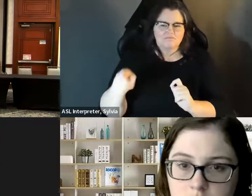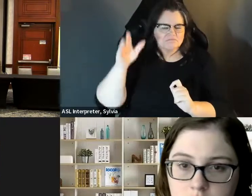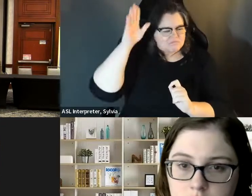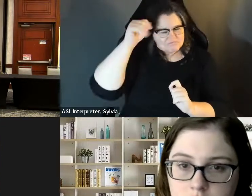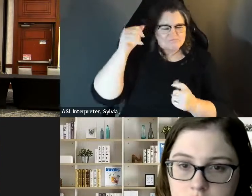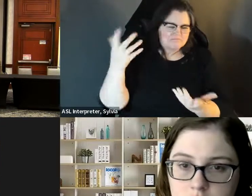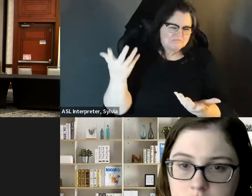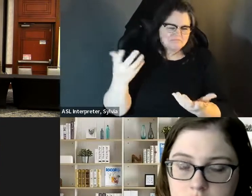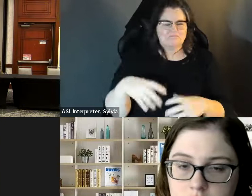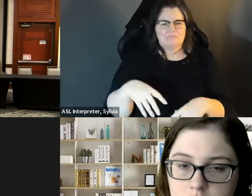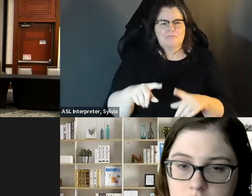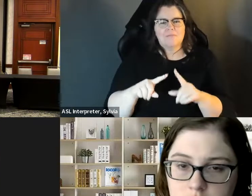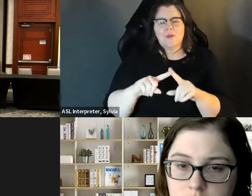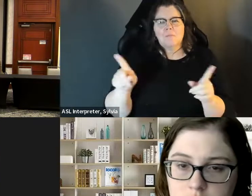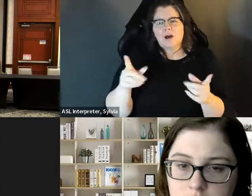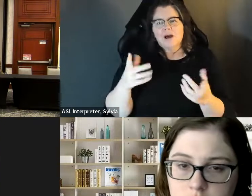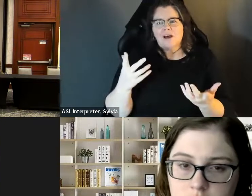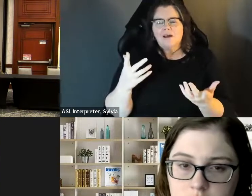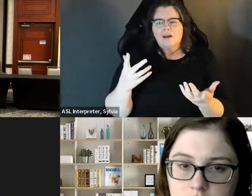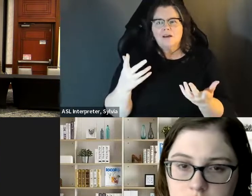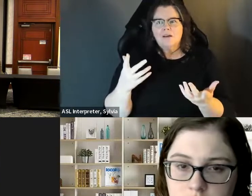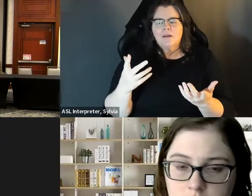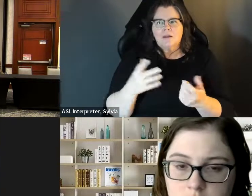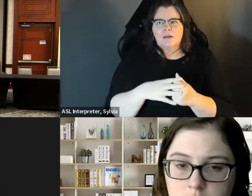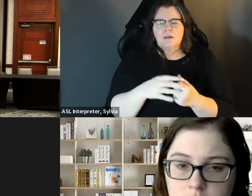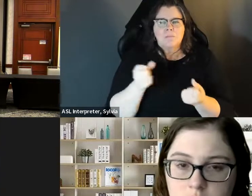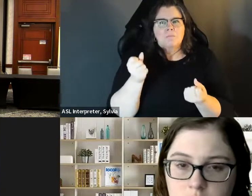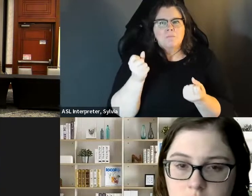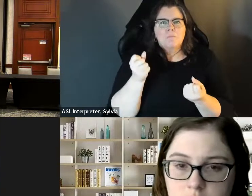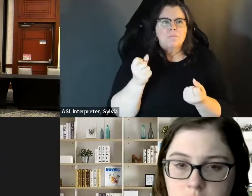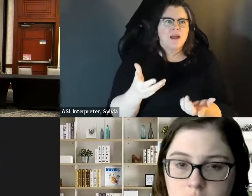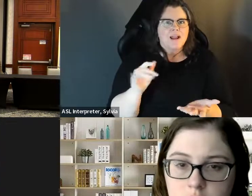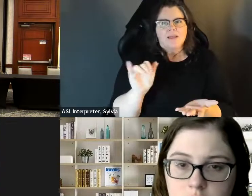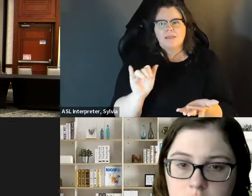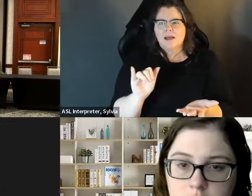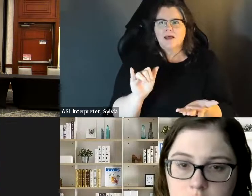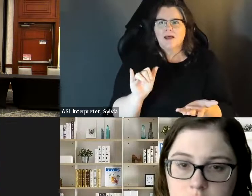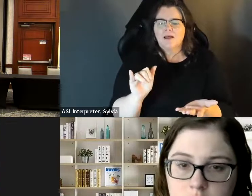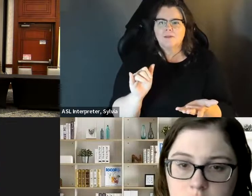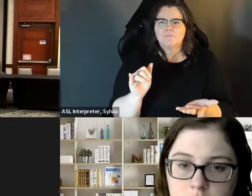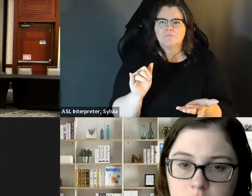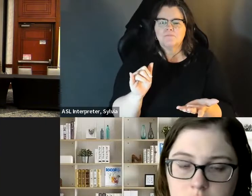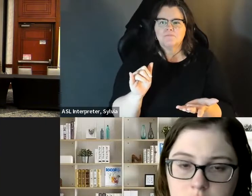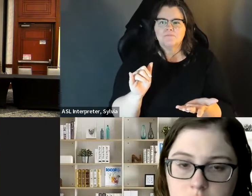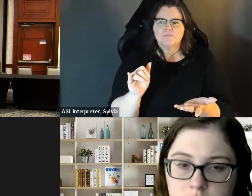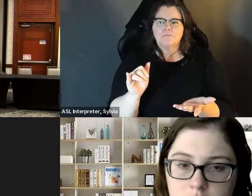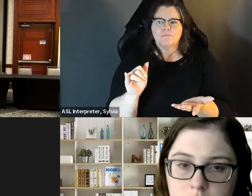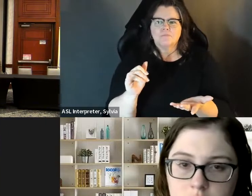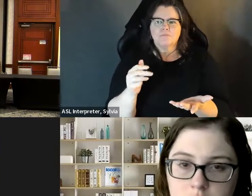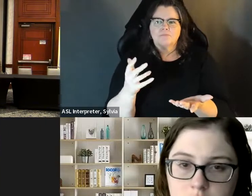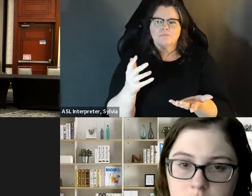they're going to do but it's helpful to provide that information and you know, I think that based on what